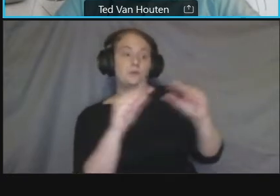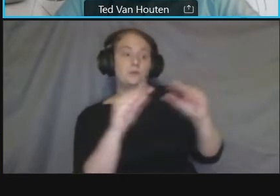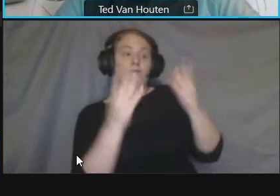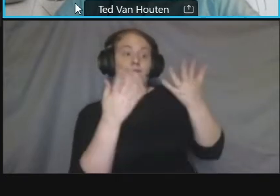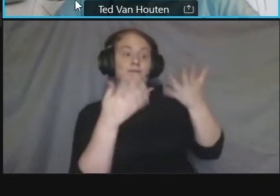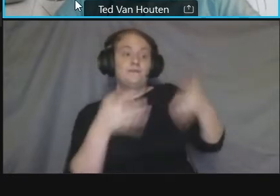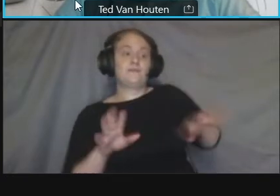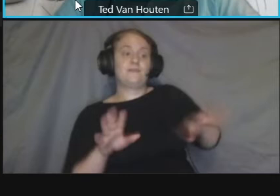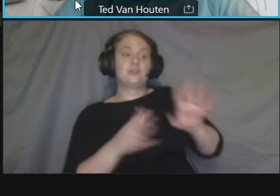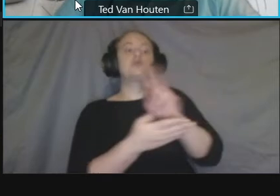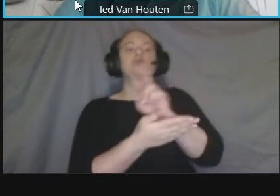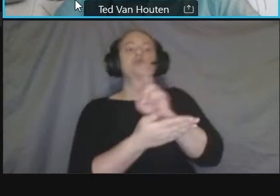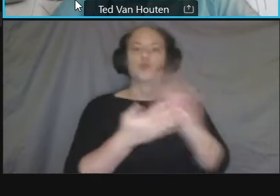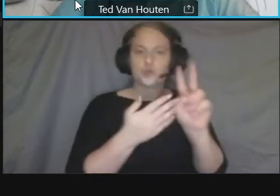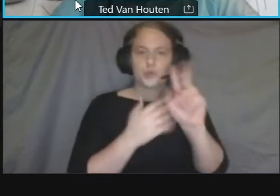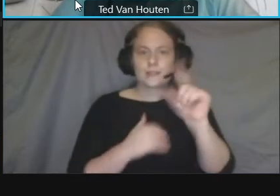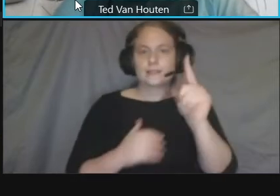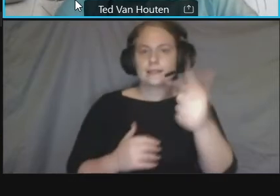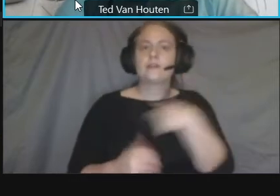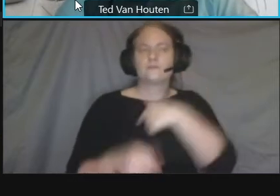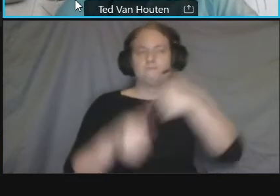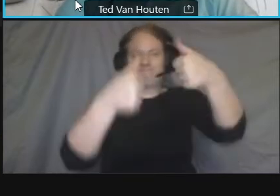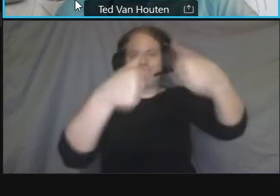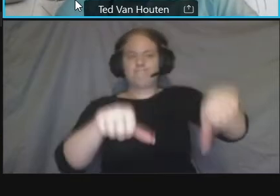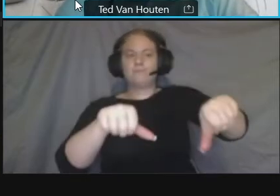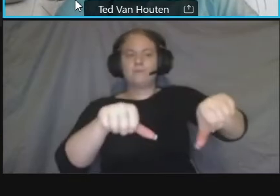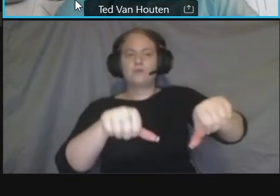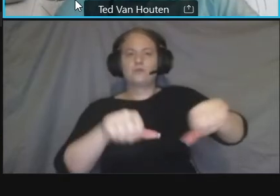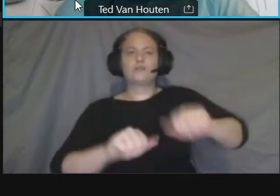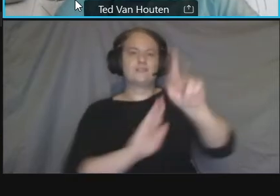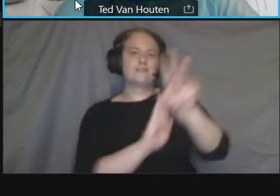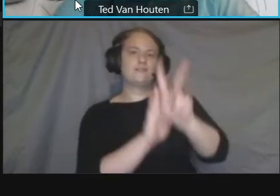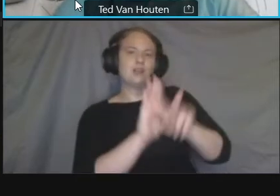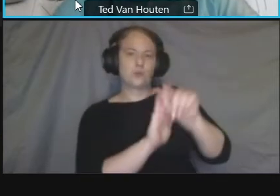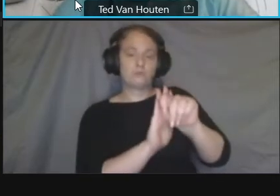um if you do not wish to have your voice recorded please don't ask to speak